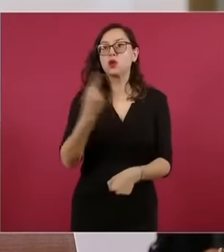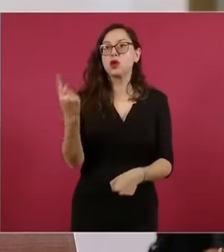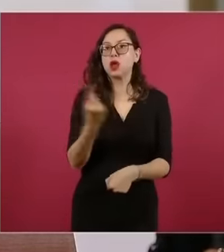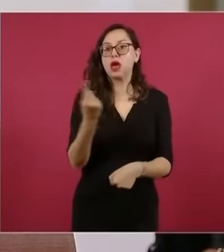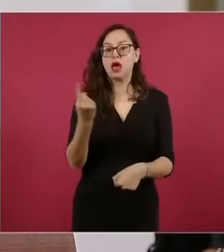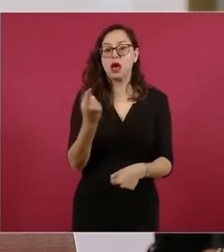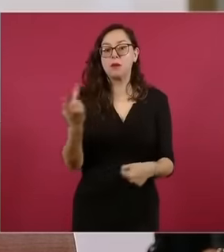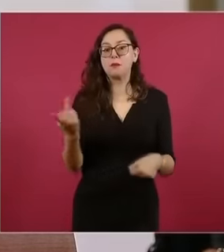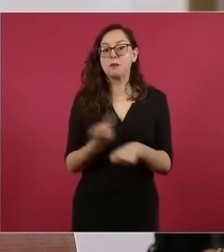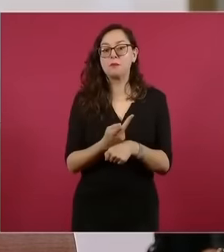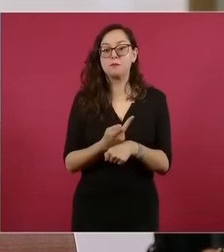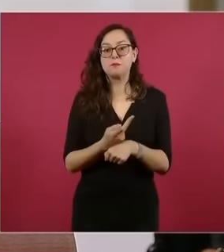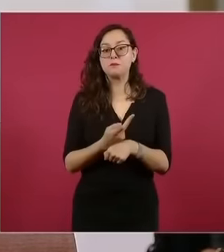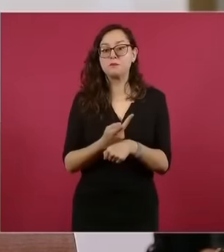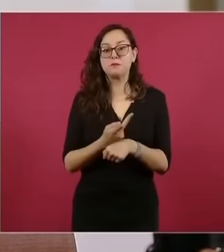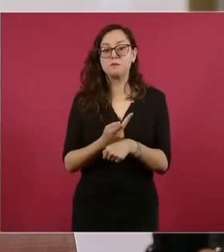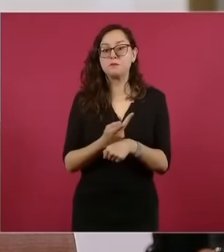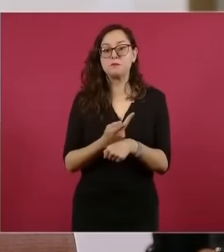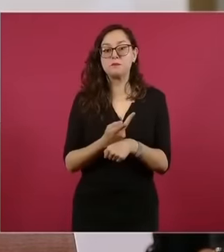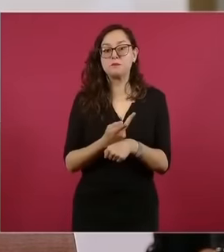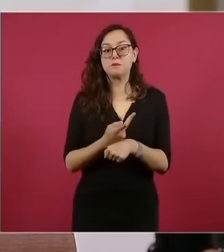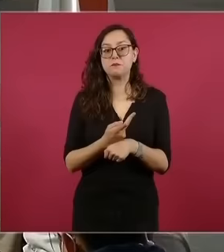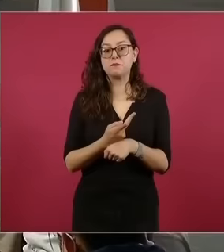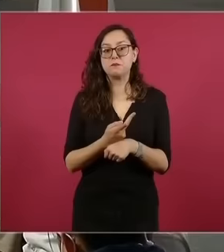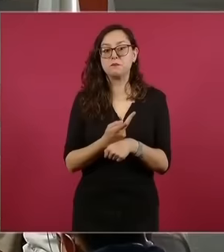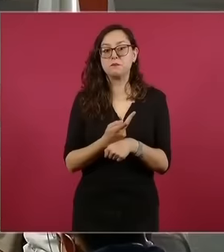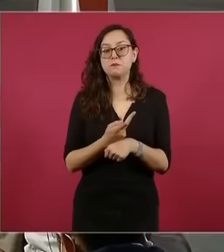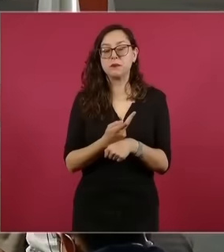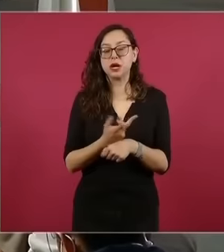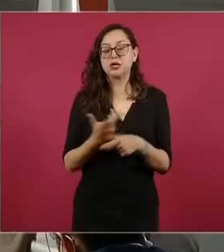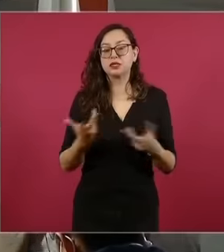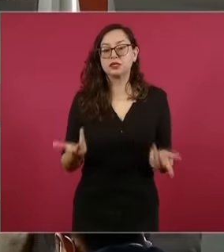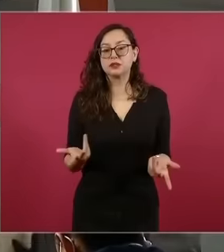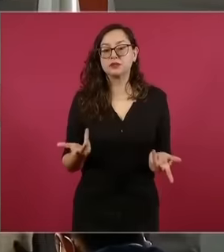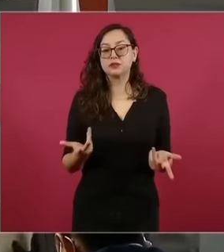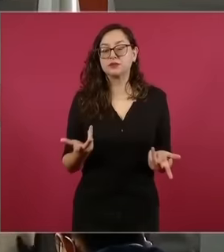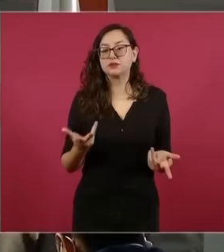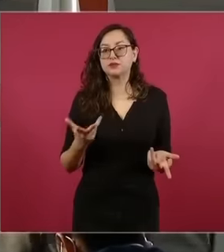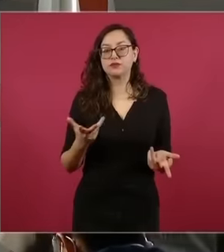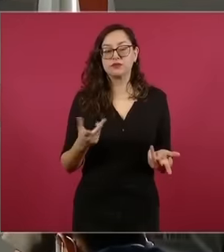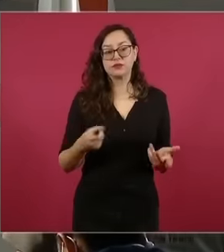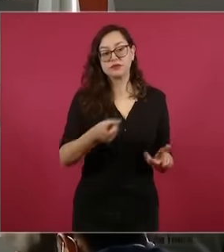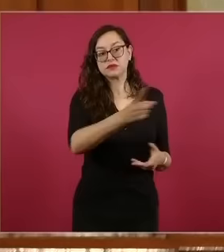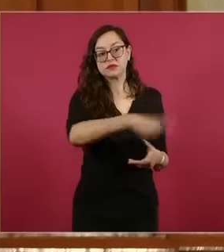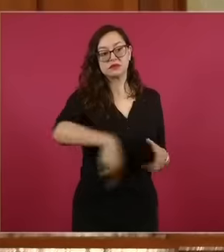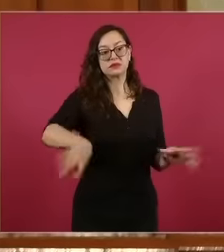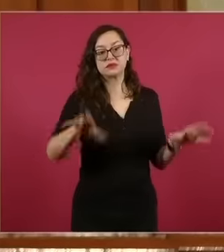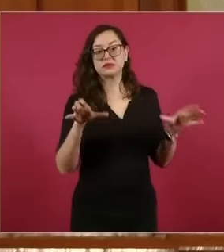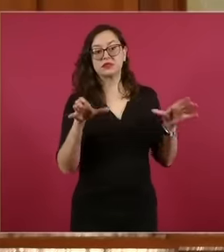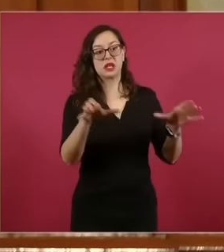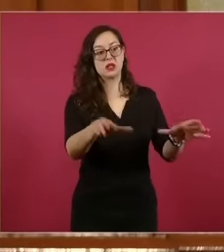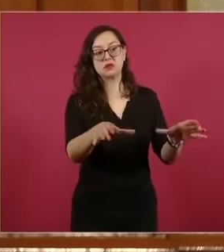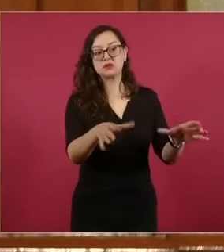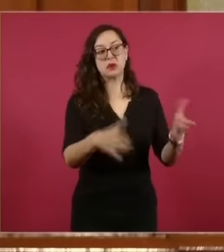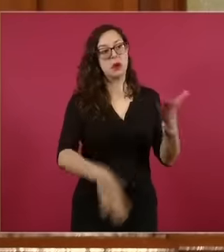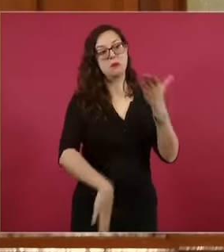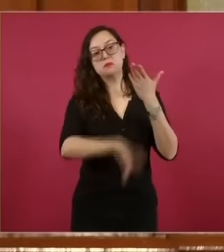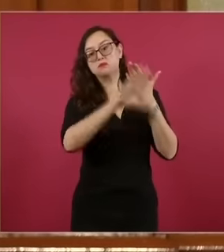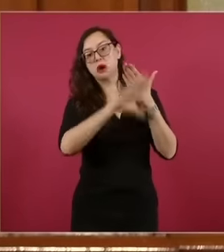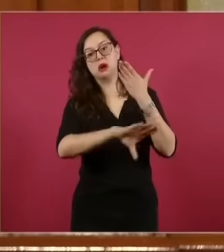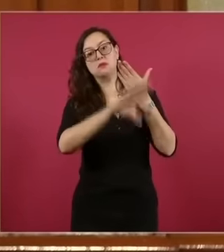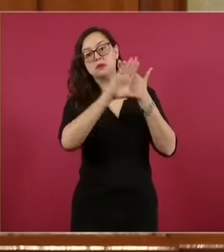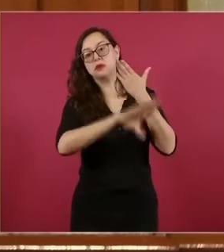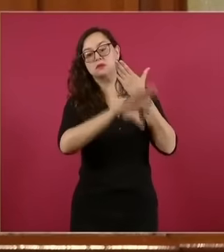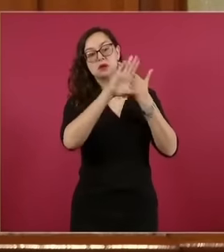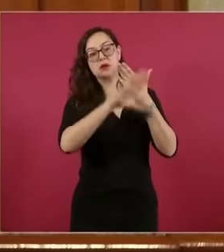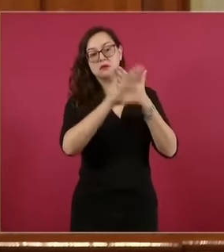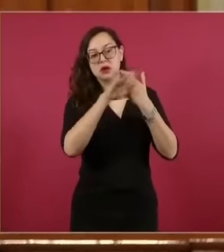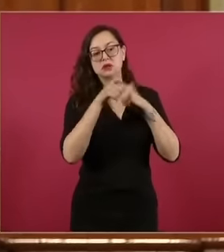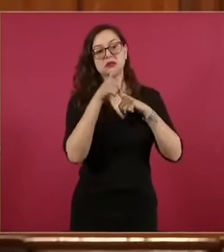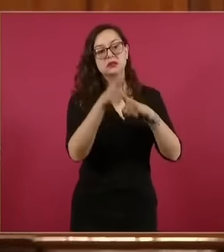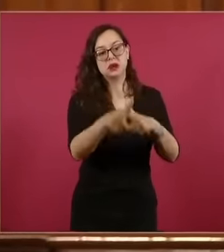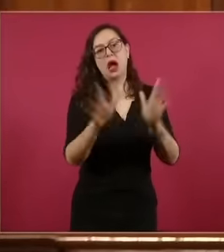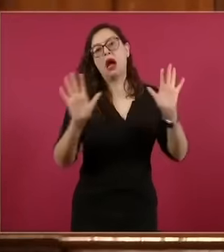they continue to question. Well We have the right to reply, not also to continue